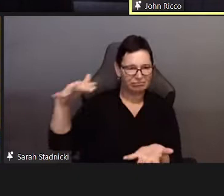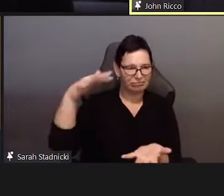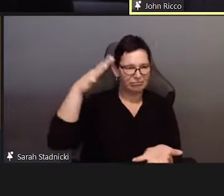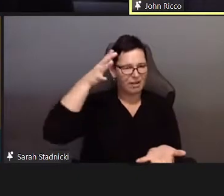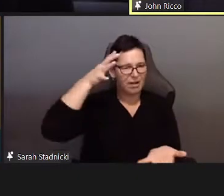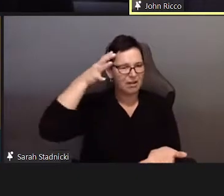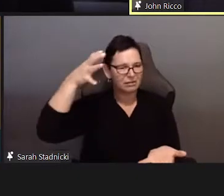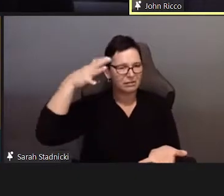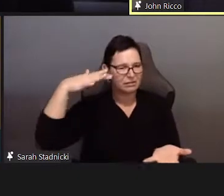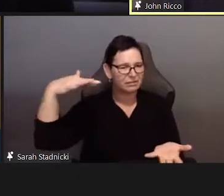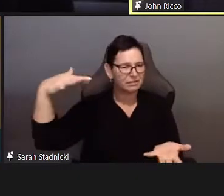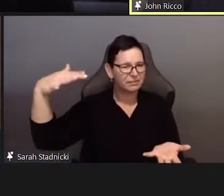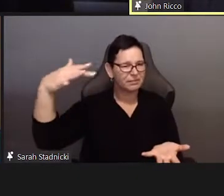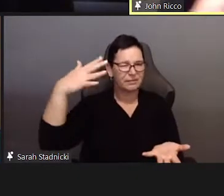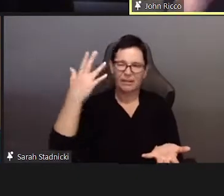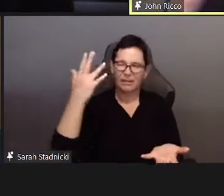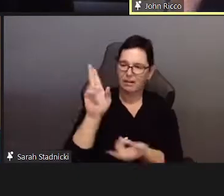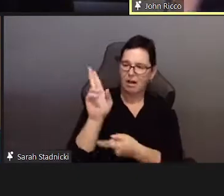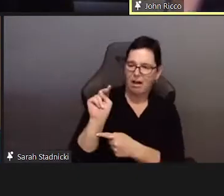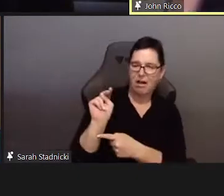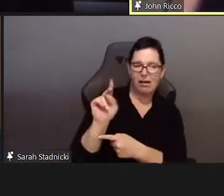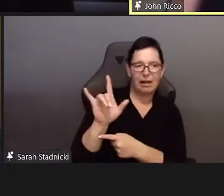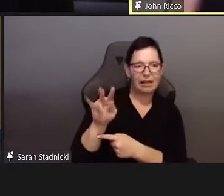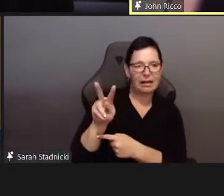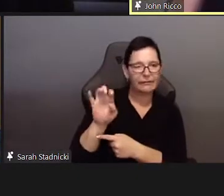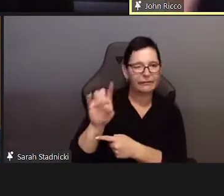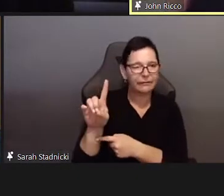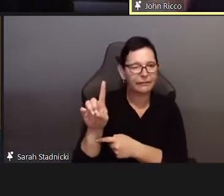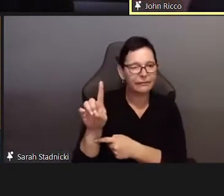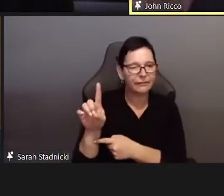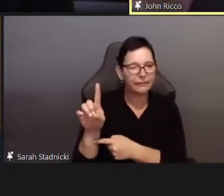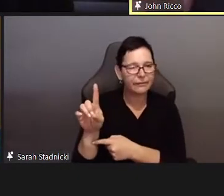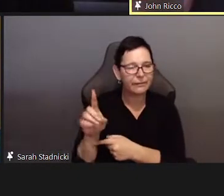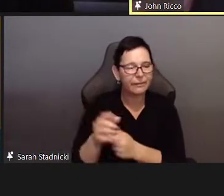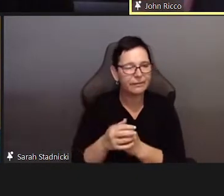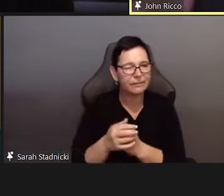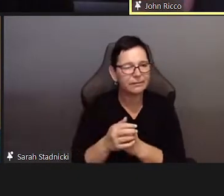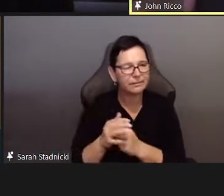That which can’t eb appropriated, but also that which can’t be sacrificed.